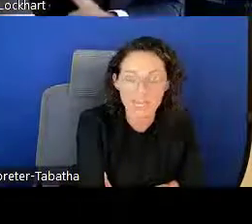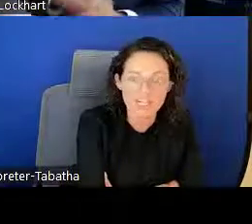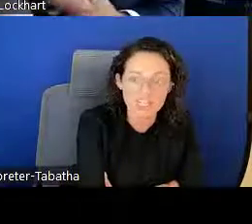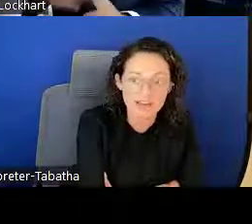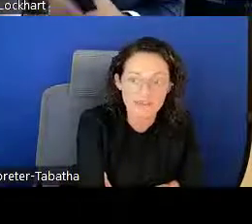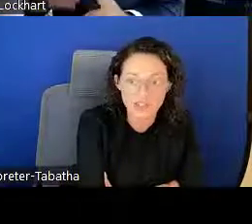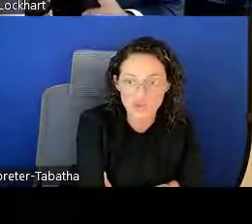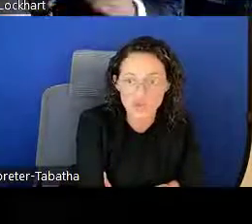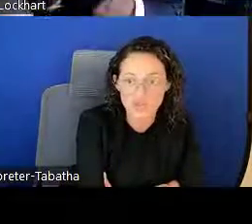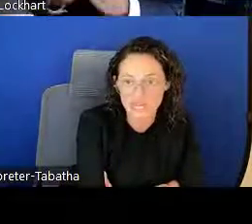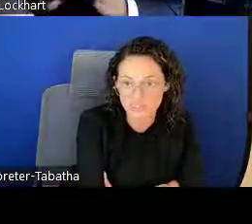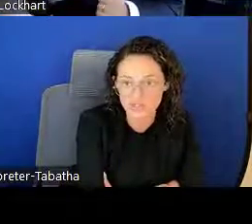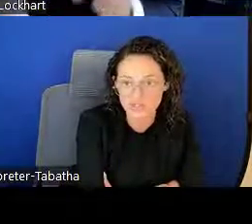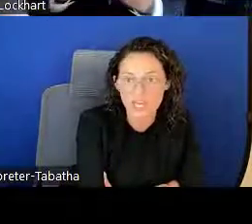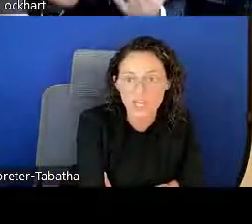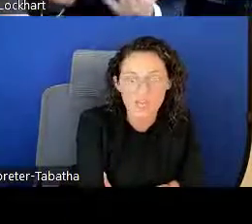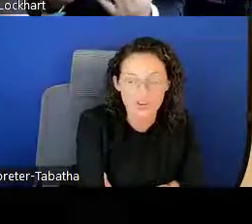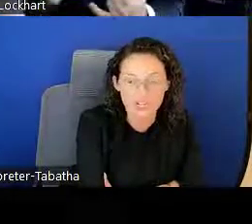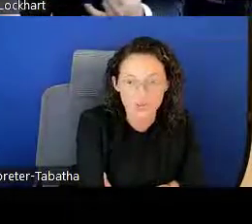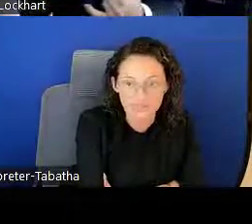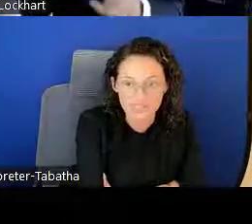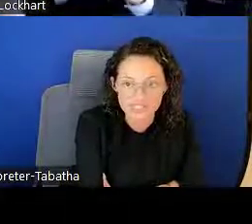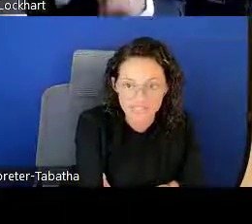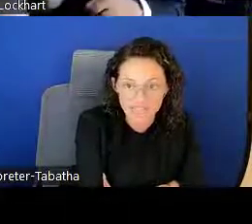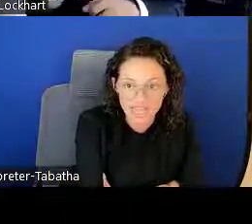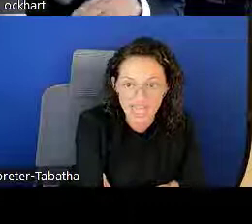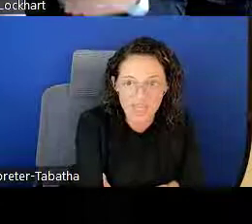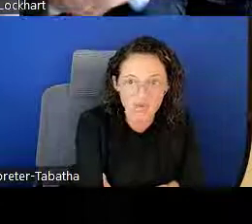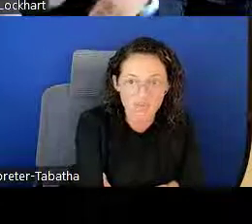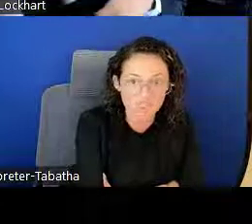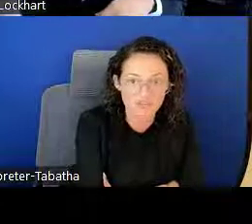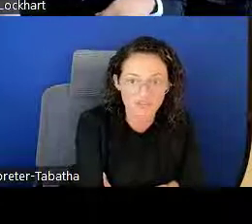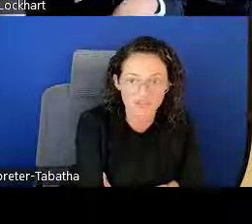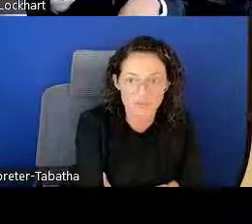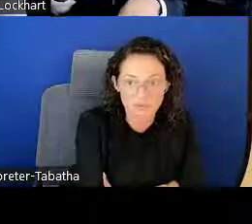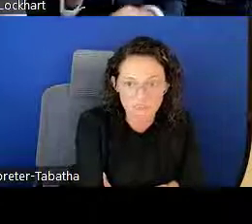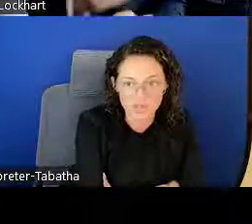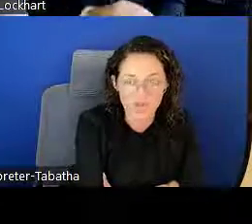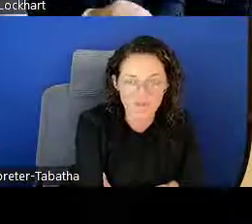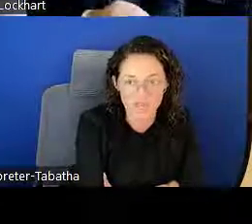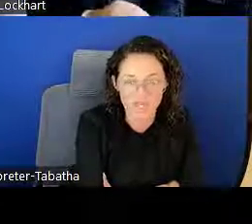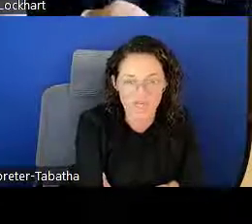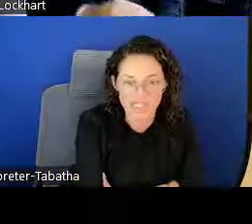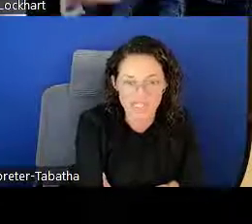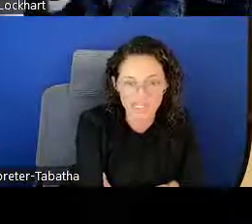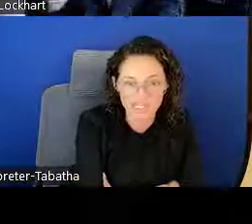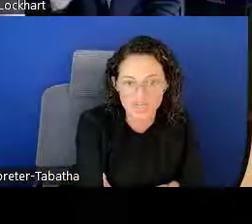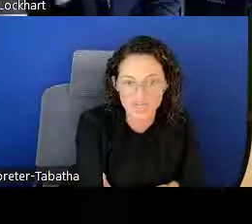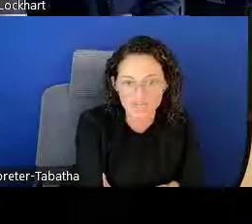We actually have two Ambassadors that are here with us today, and you'll be hearing from those two after my presentation.